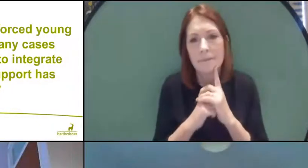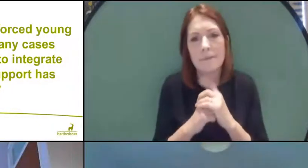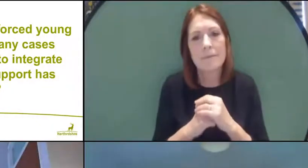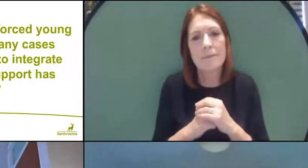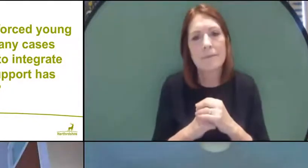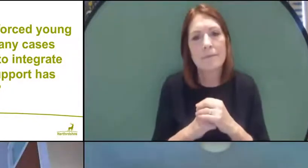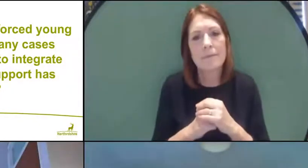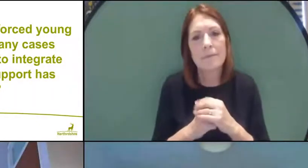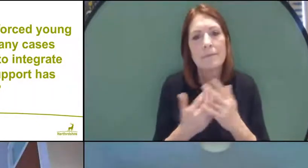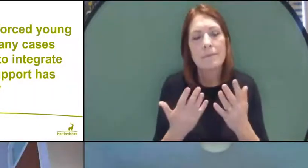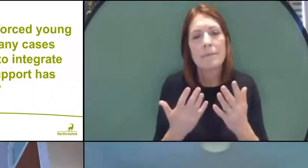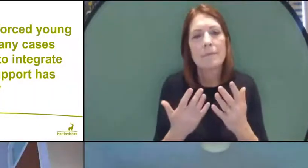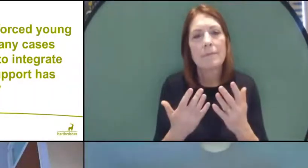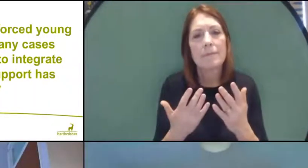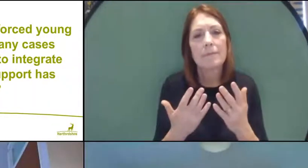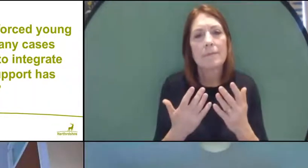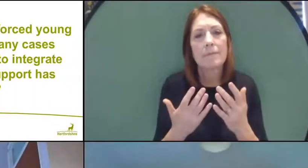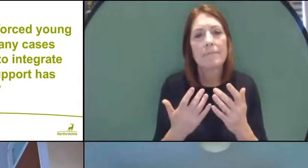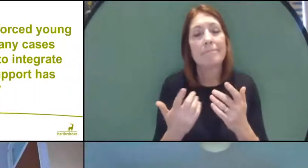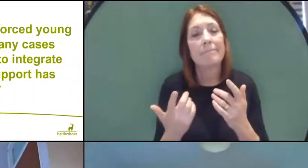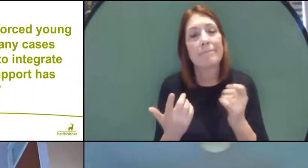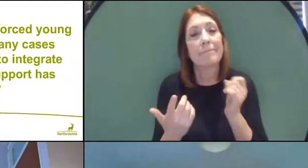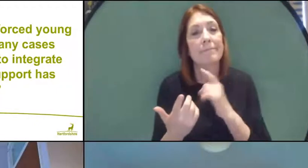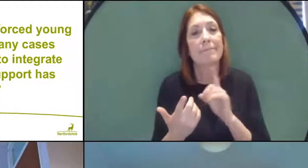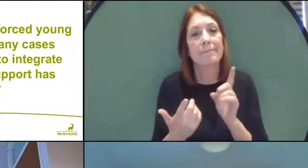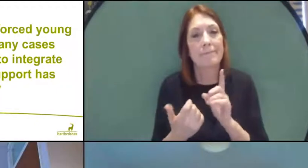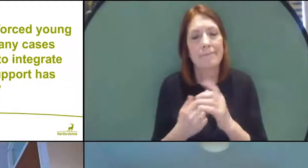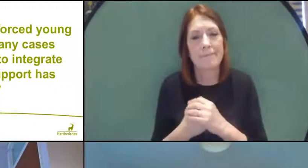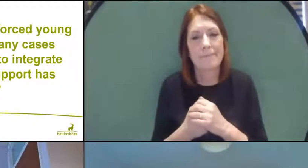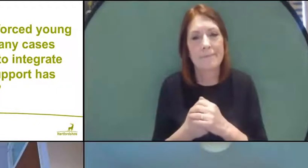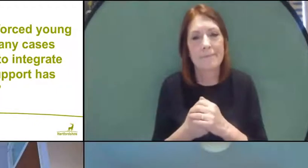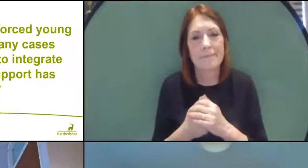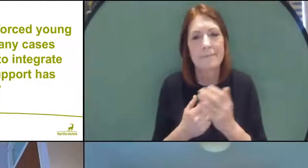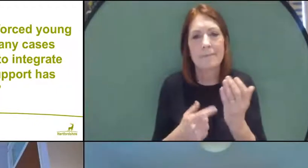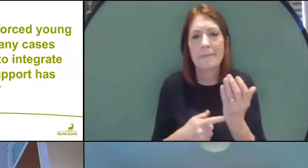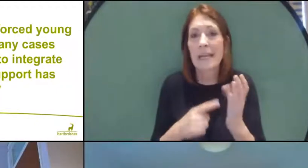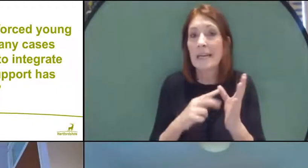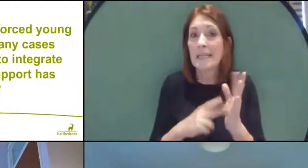In fact, funnily enough Tania, I wonder whether you want to answer this one.